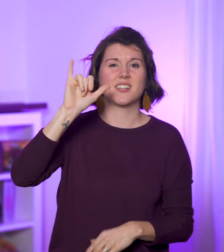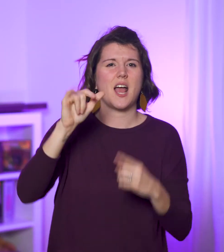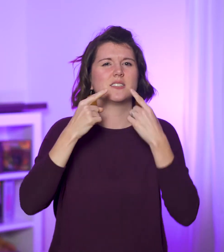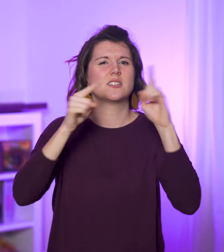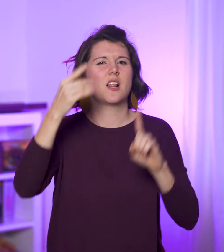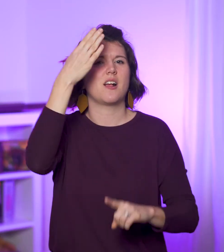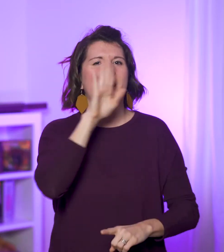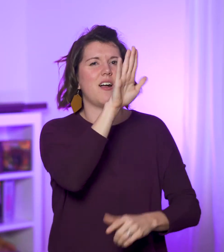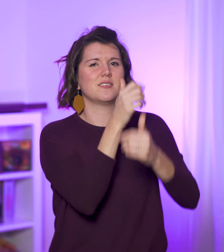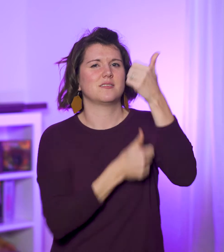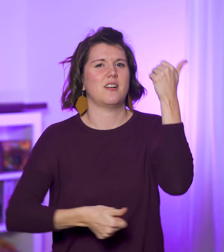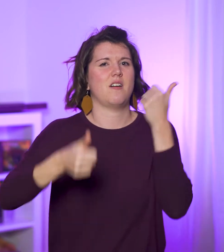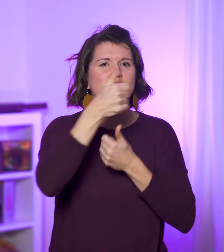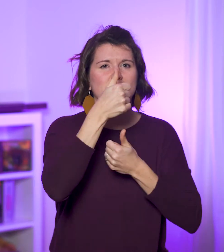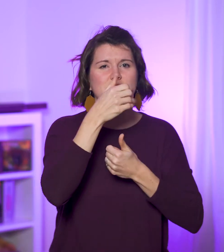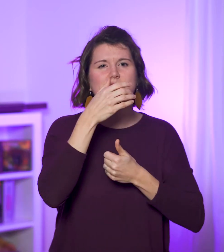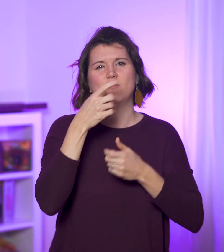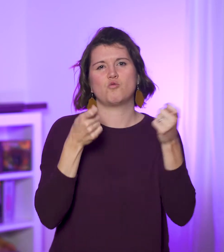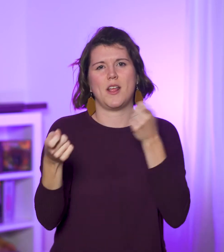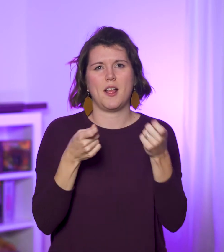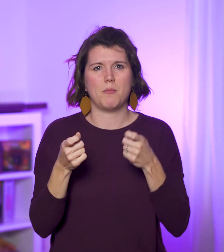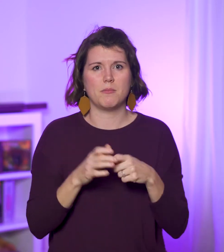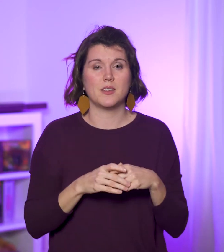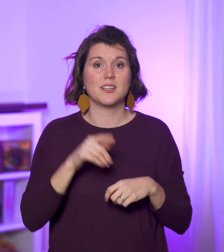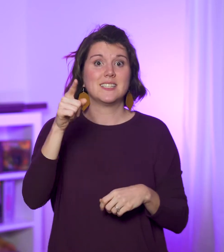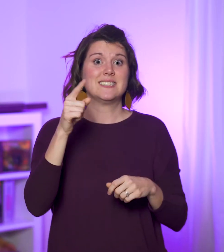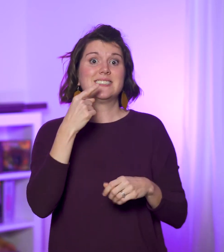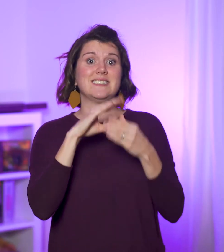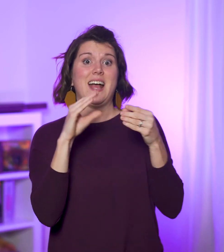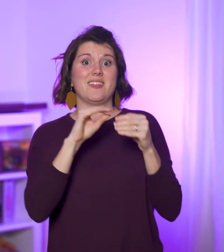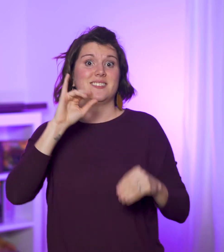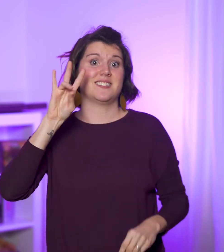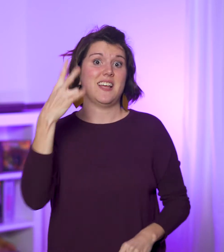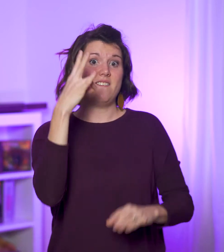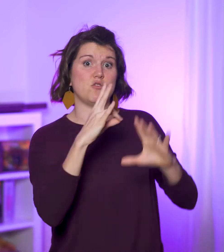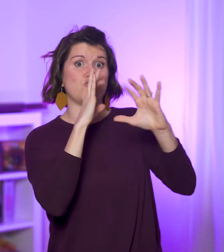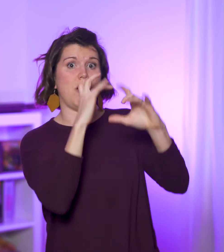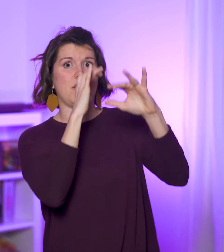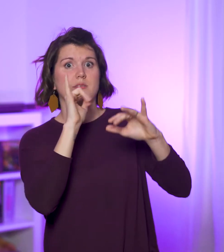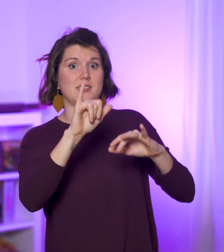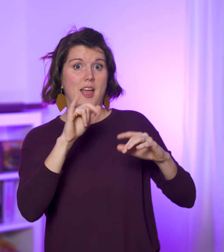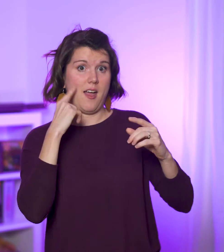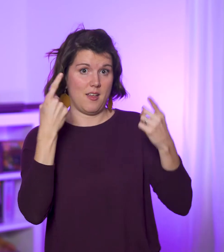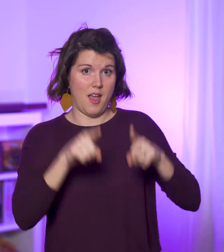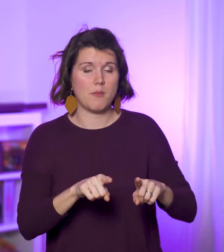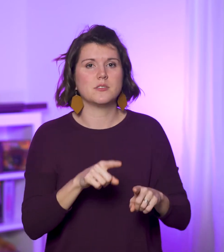then declares God’s sovereignty over those three realms. He says the seventh trumpet will sound